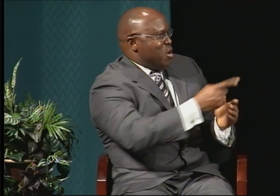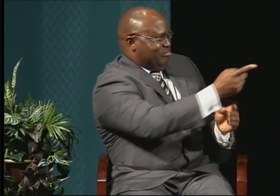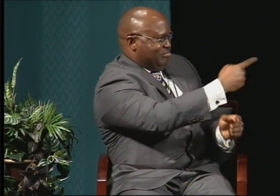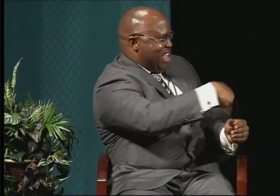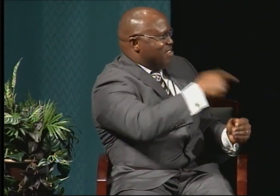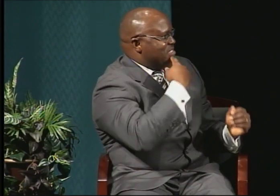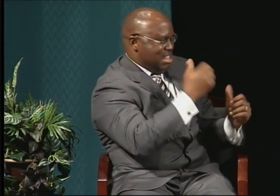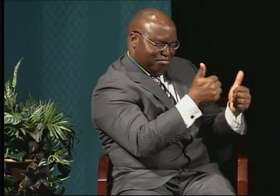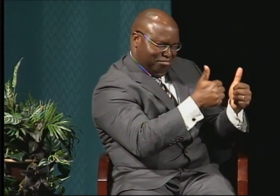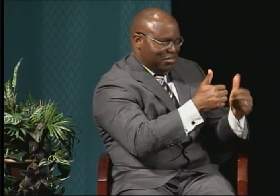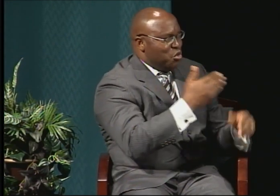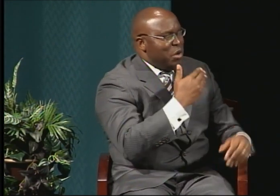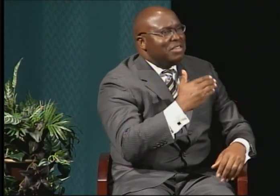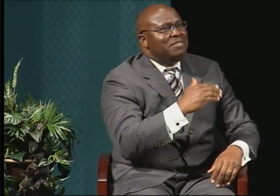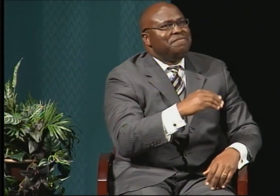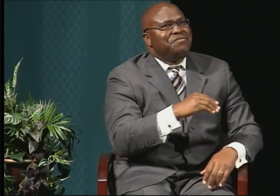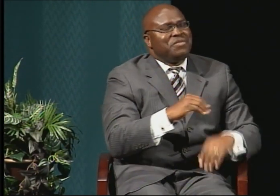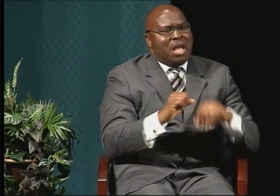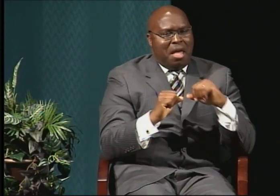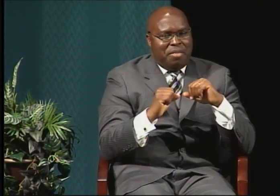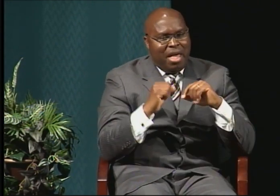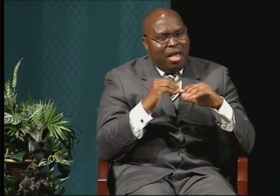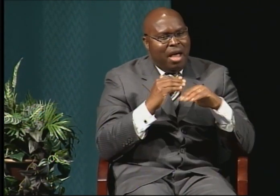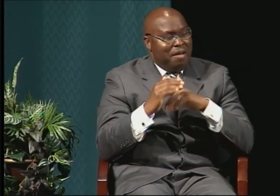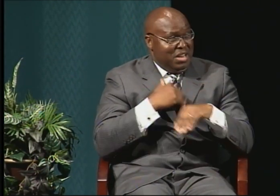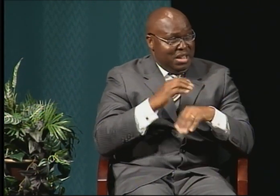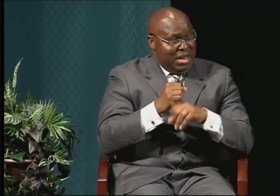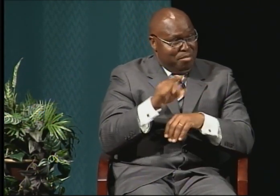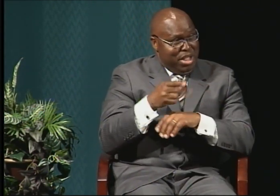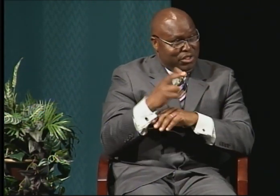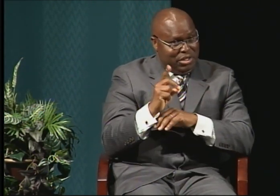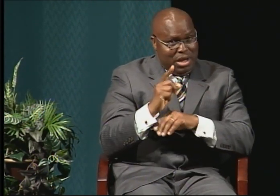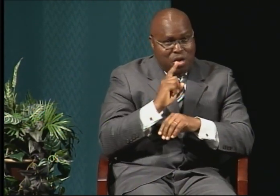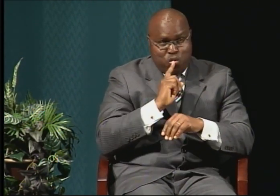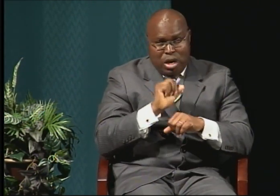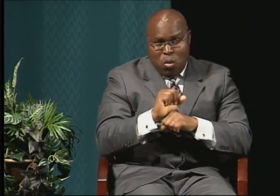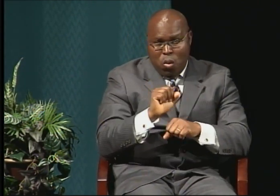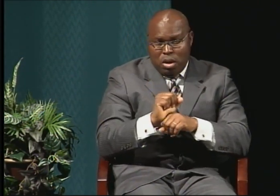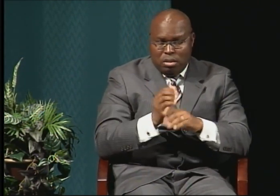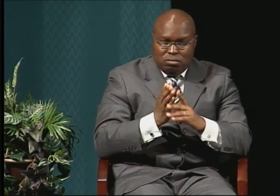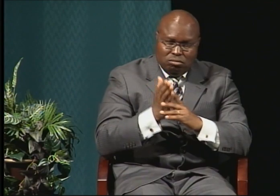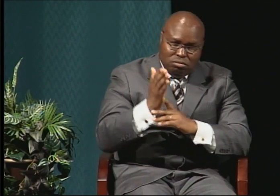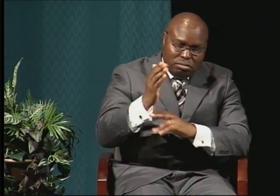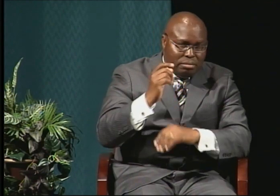I continued to work for many years. And I thought about the master's degrees.